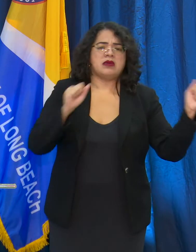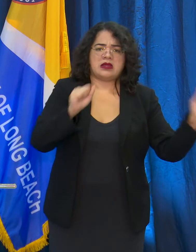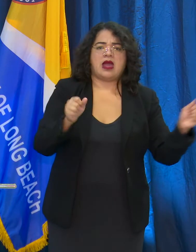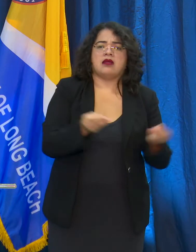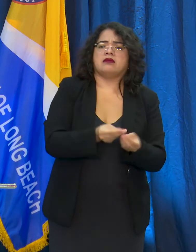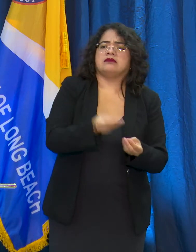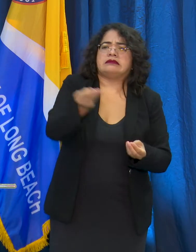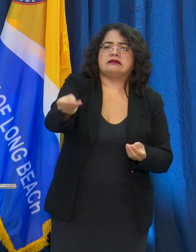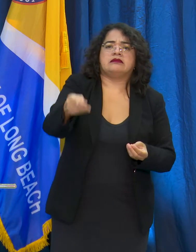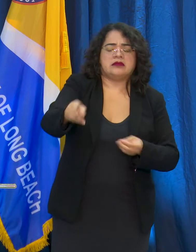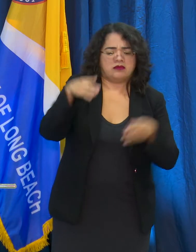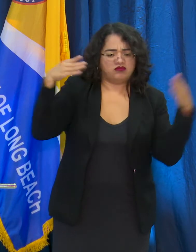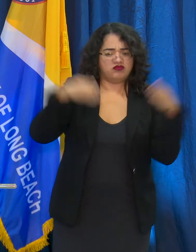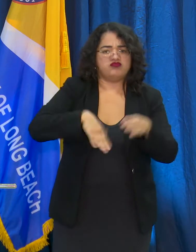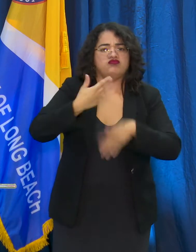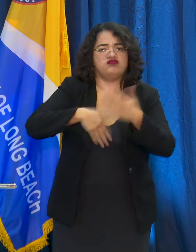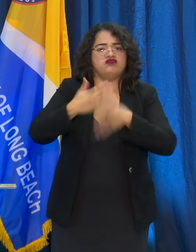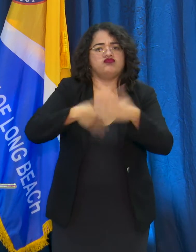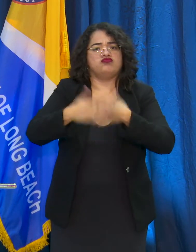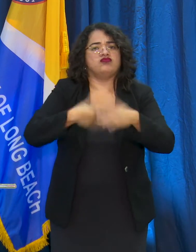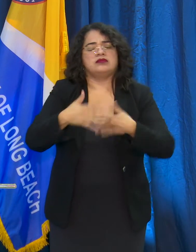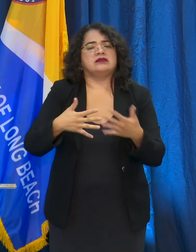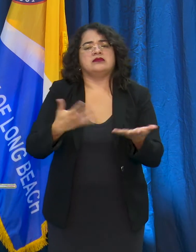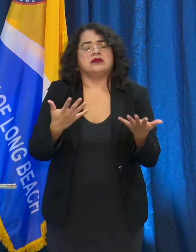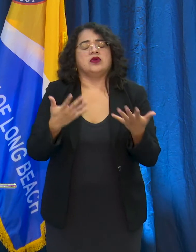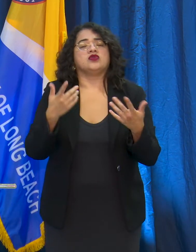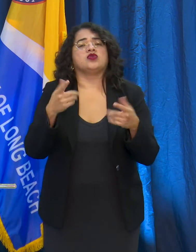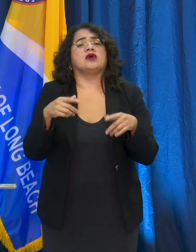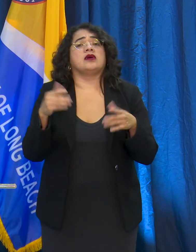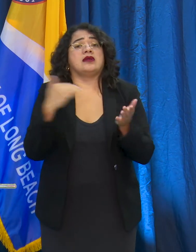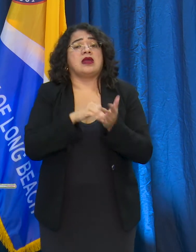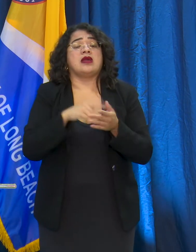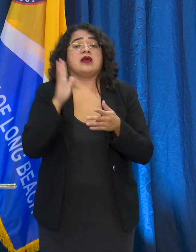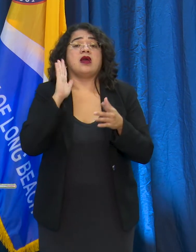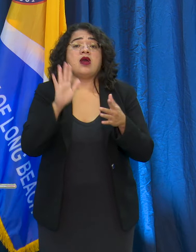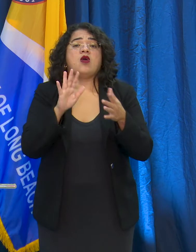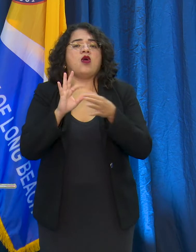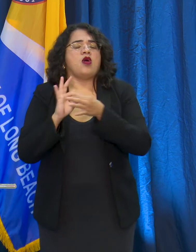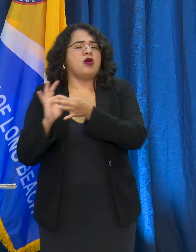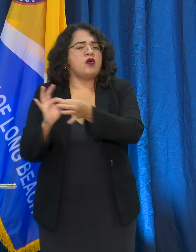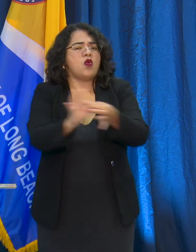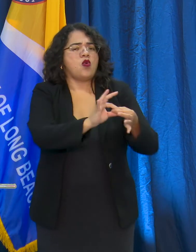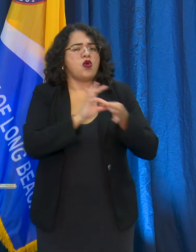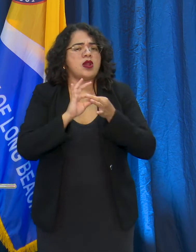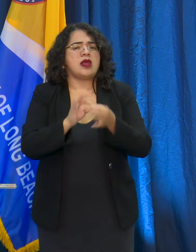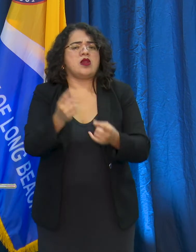looking at creating an opportunity for some questions and answers and some coordinating about how we can start to move forward